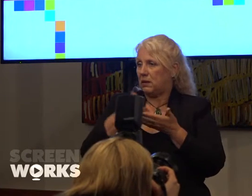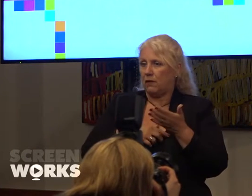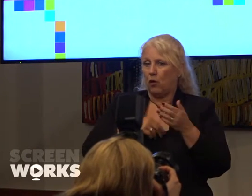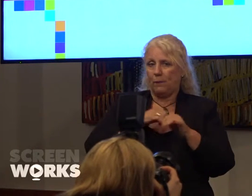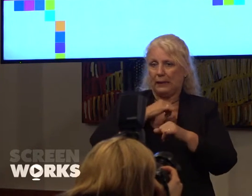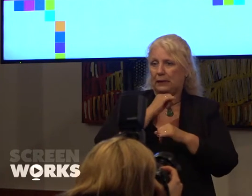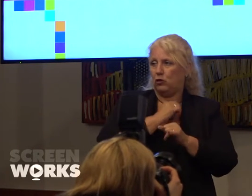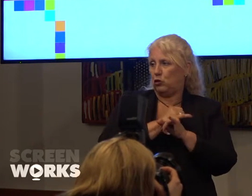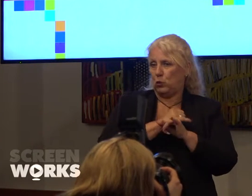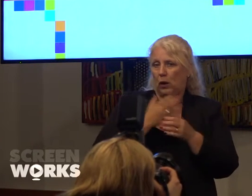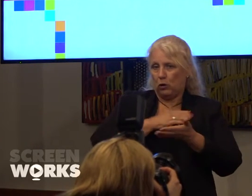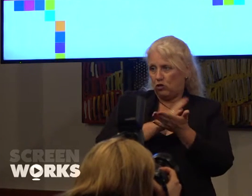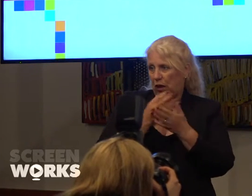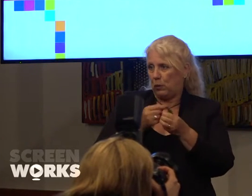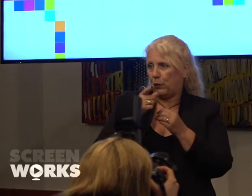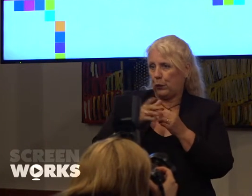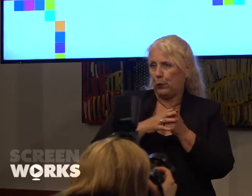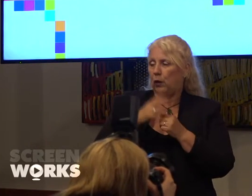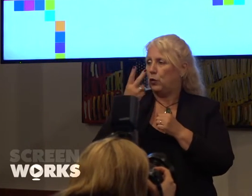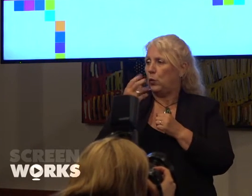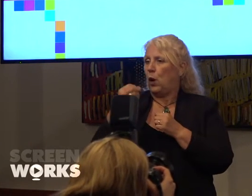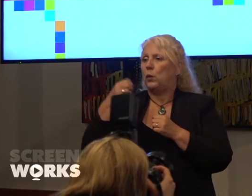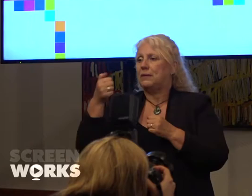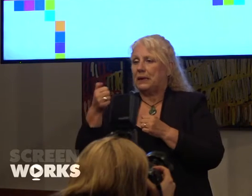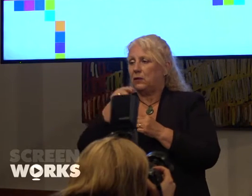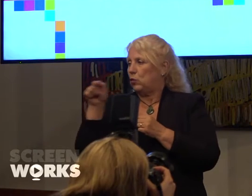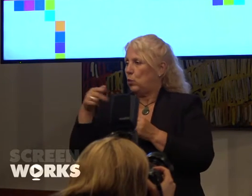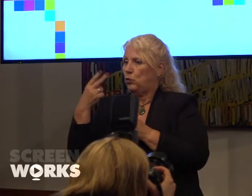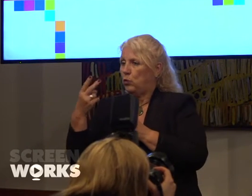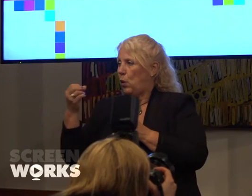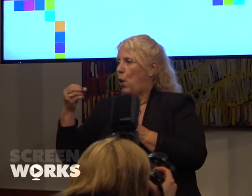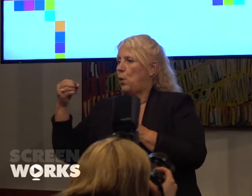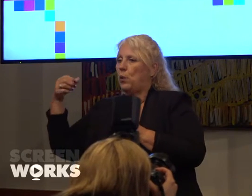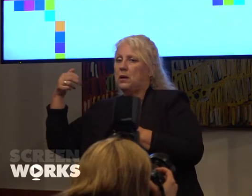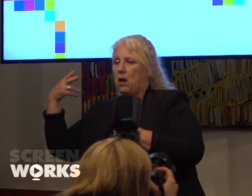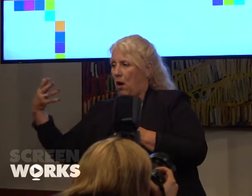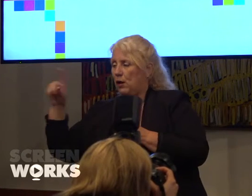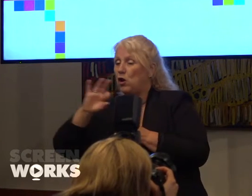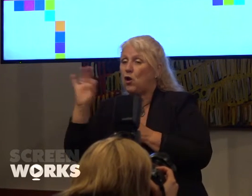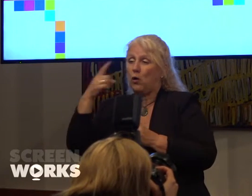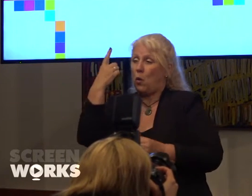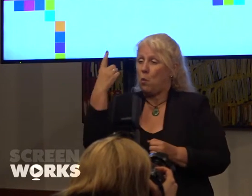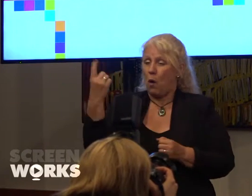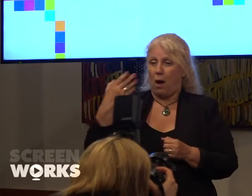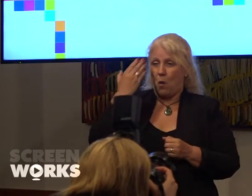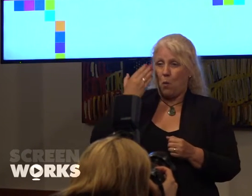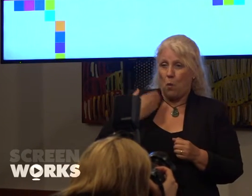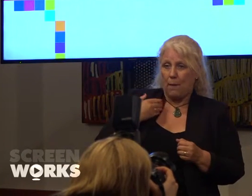you. Ao from 2006 - 2009 not one female character was depicted in a g-rated